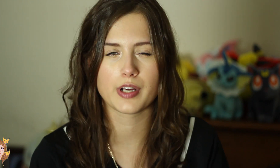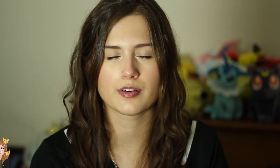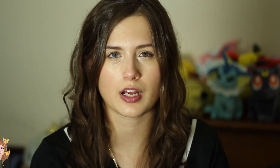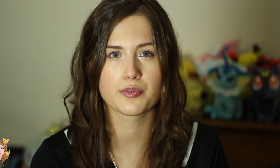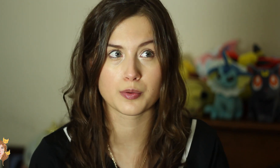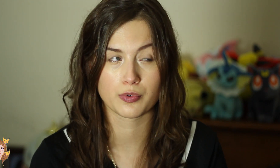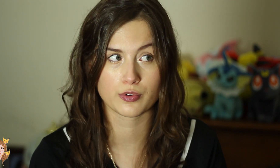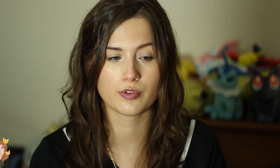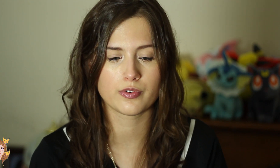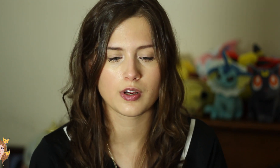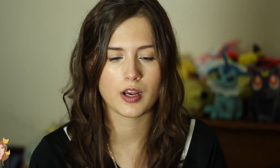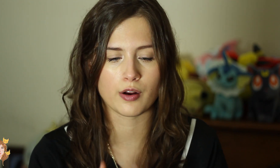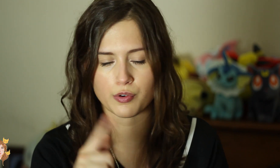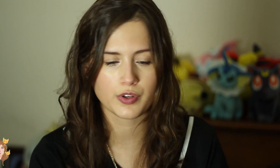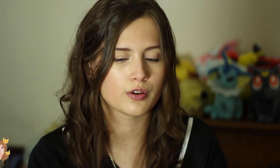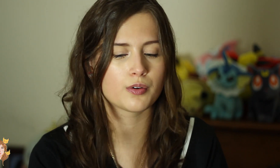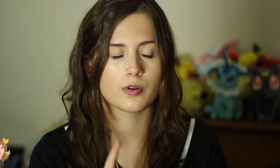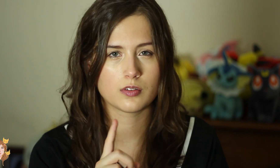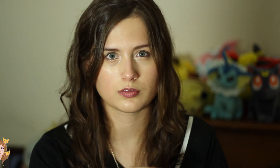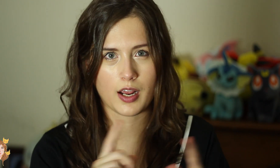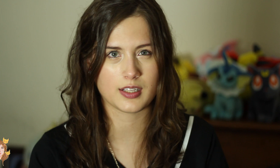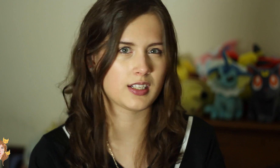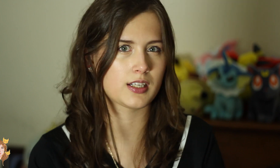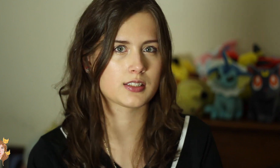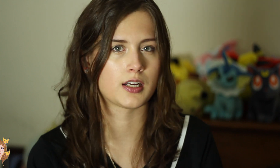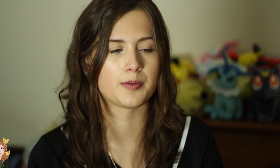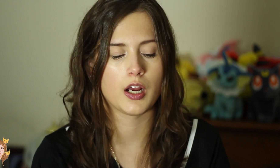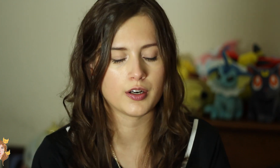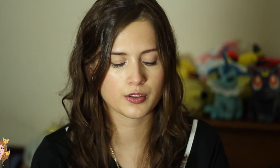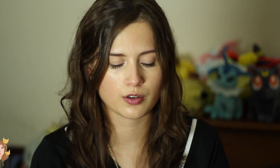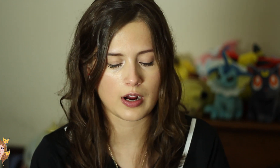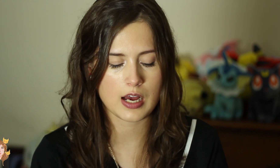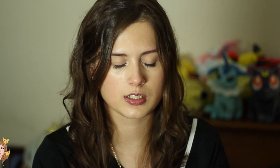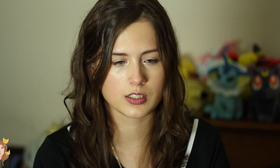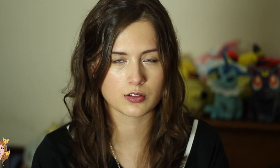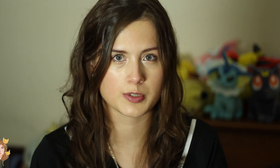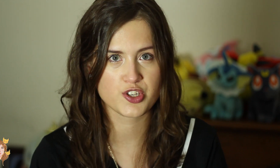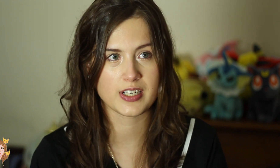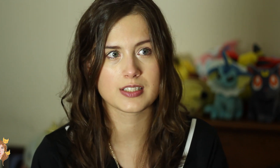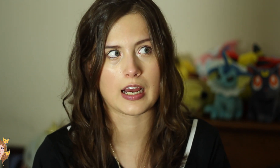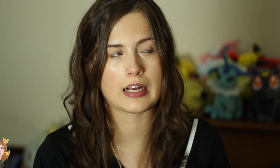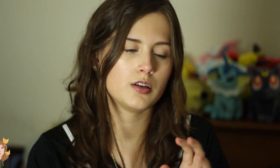Creators have to approve and review anything that gets sent in. And Google has these little machines that-